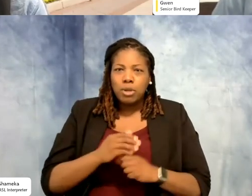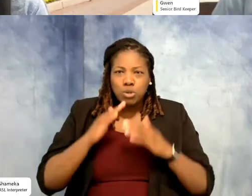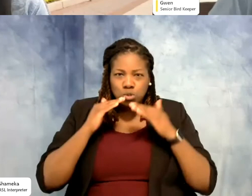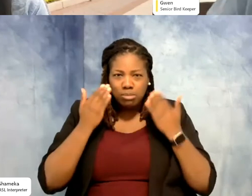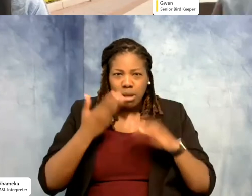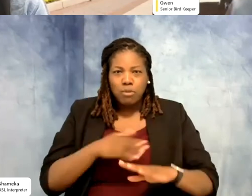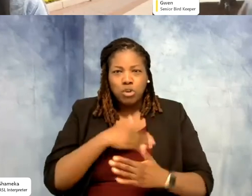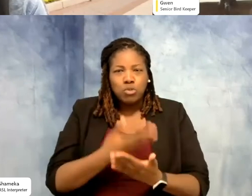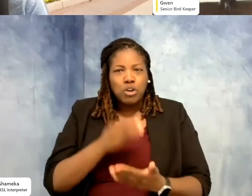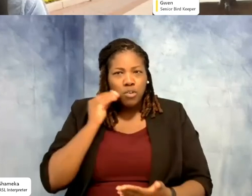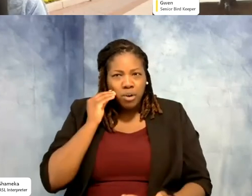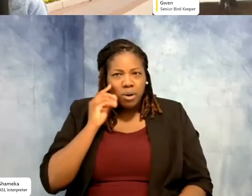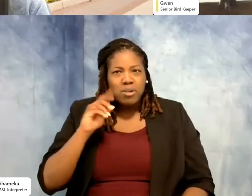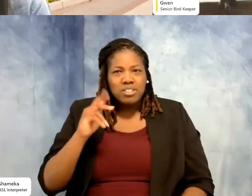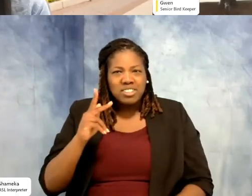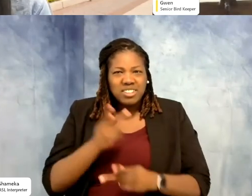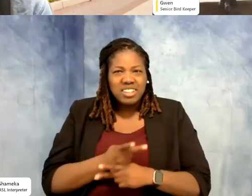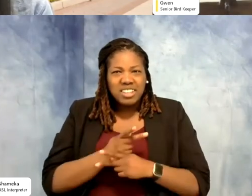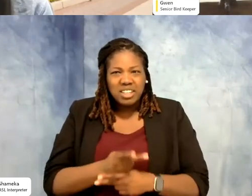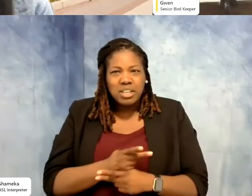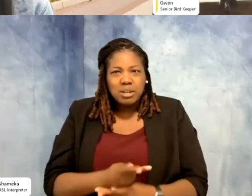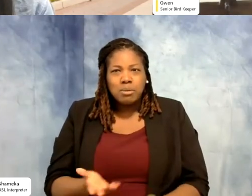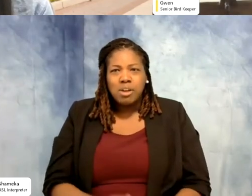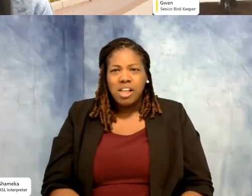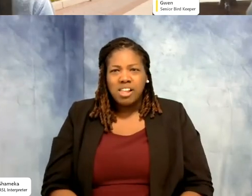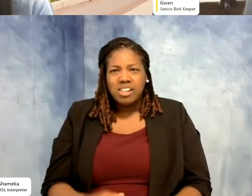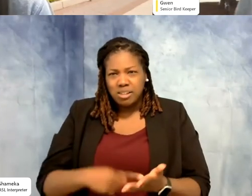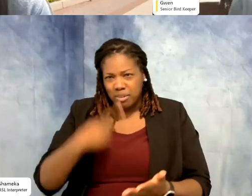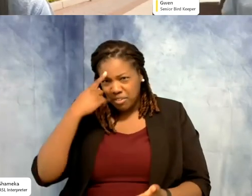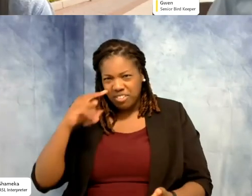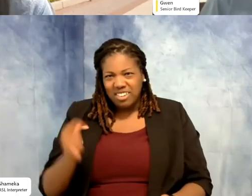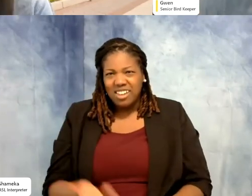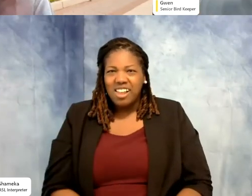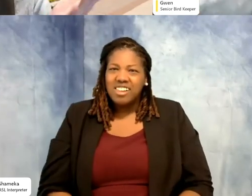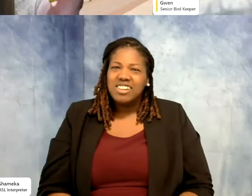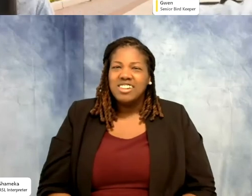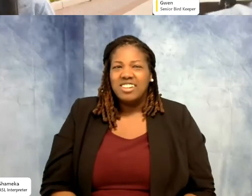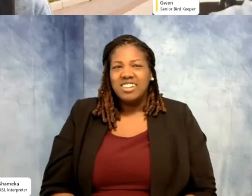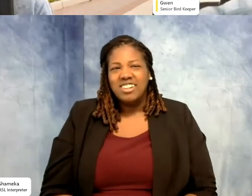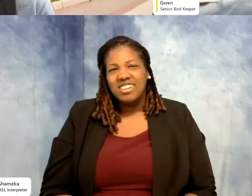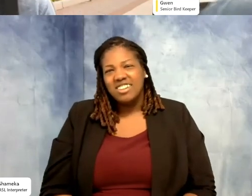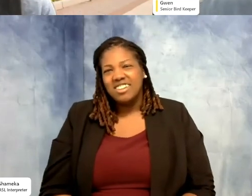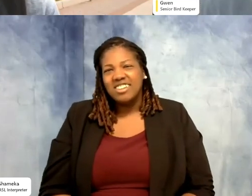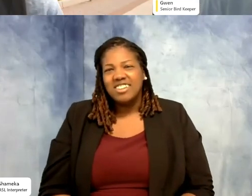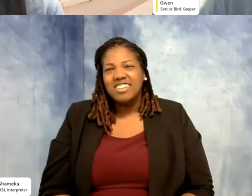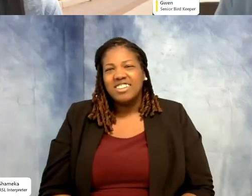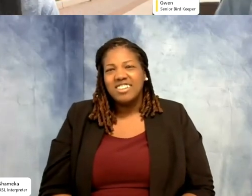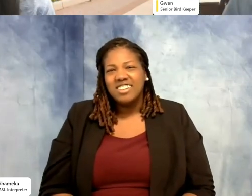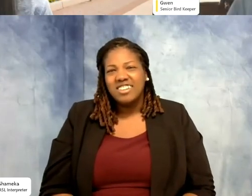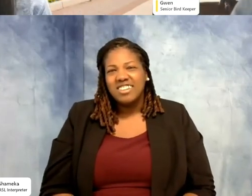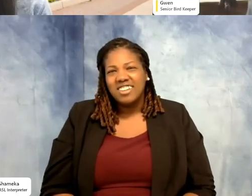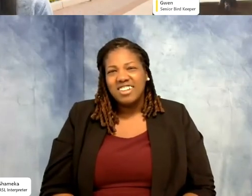I'm a zookeeper. I work with animals, so, and they pay me for it! >>Shellie: What could be better? >>Gwen: Hey, good job.